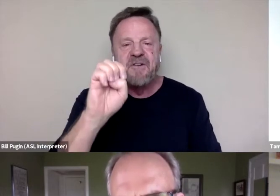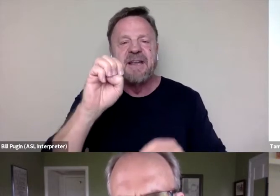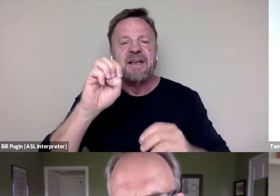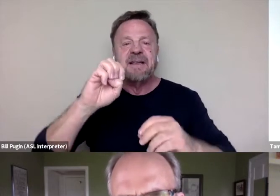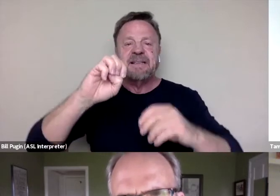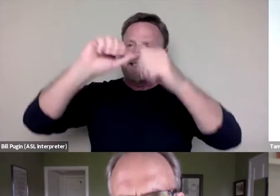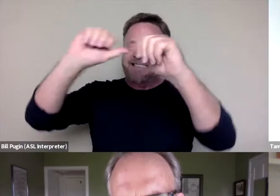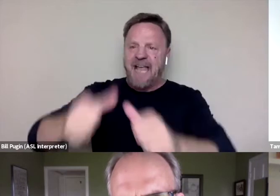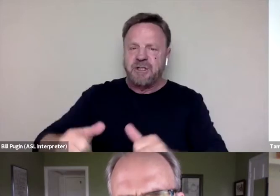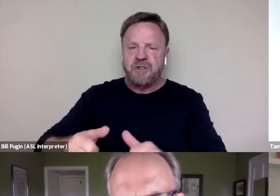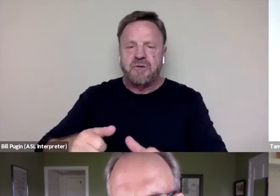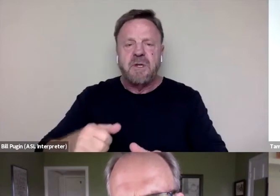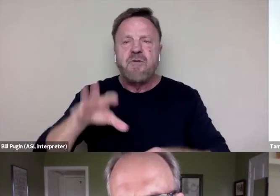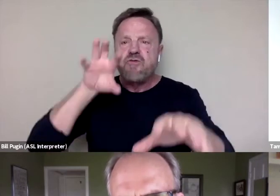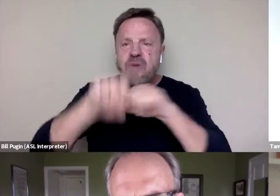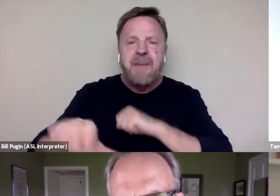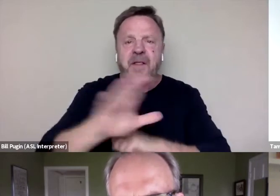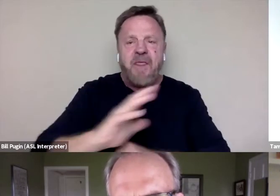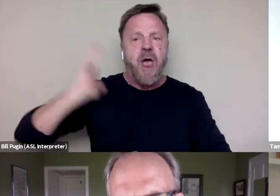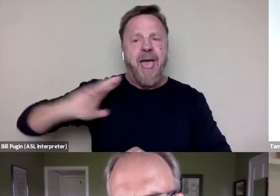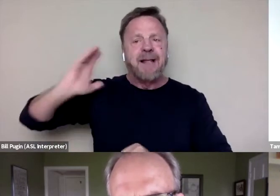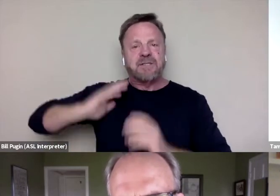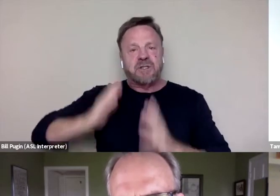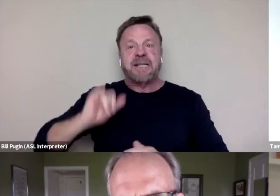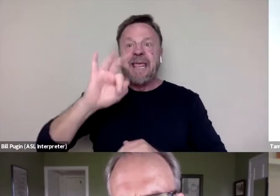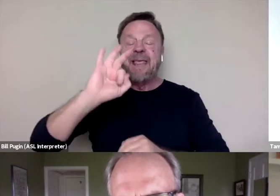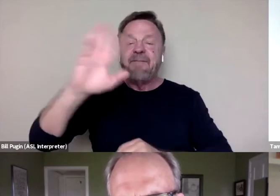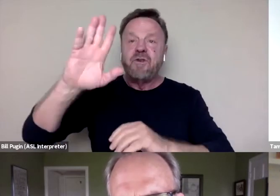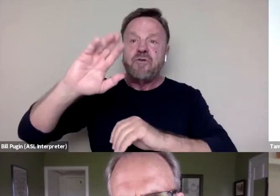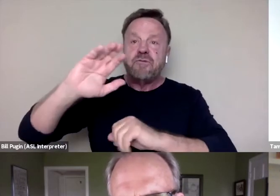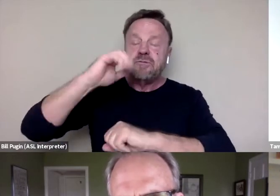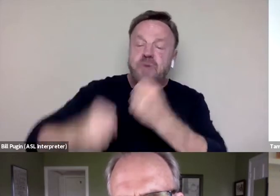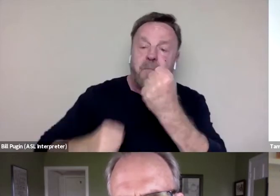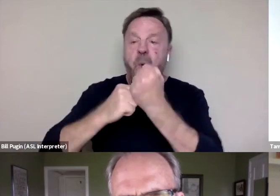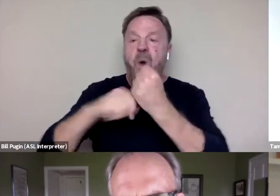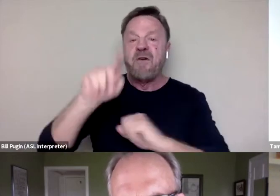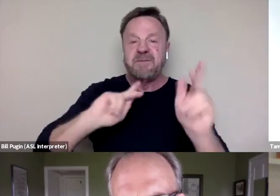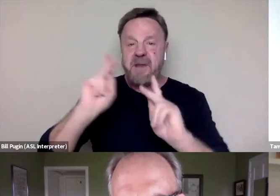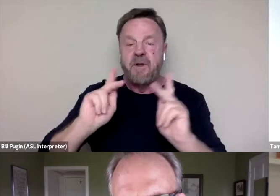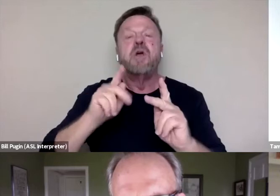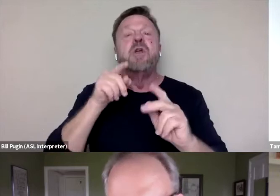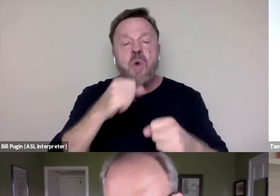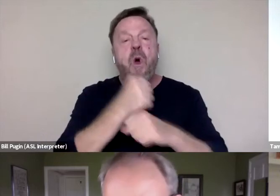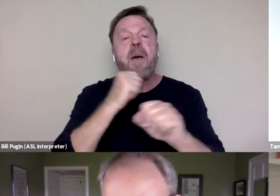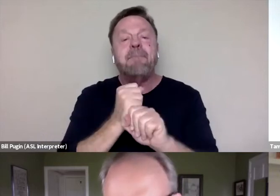If you are propping these people up, I can tell you, you are making the survivors smaller.